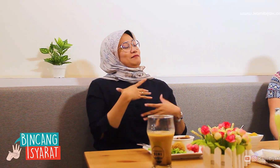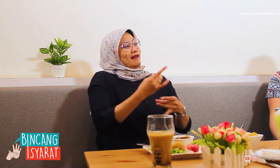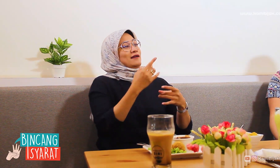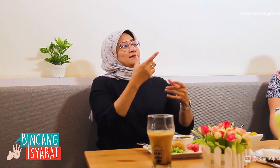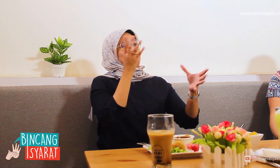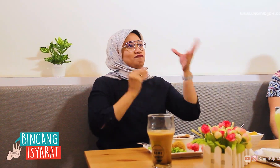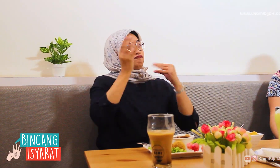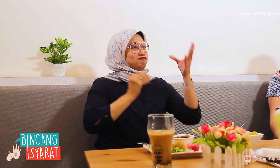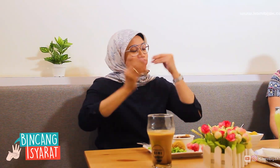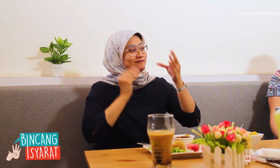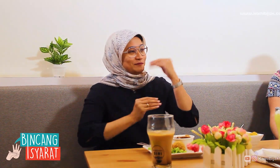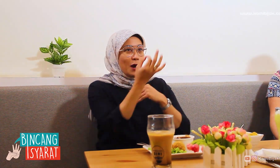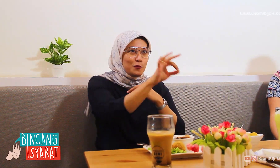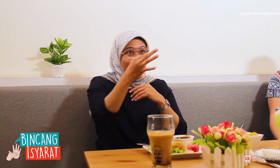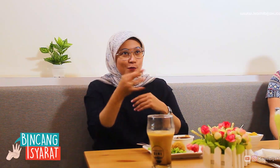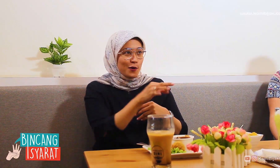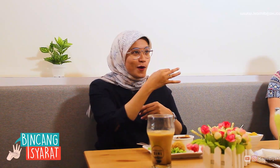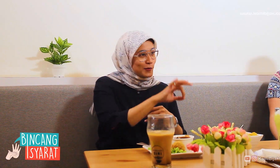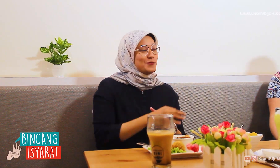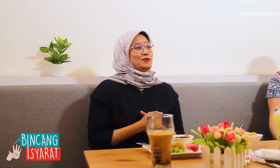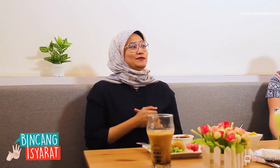Interesting to learn This is new, that's new.